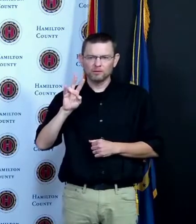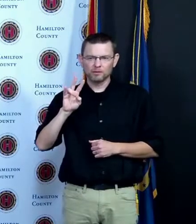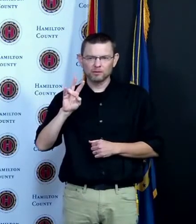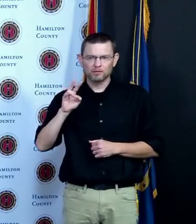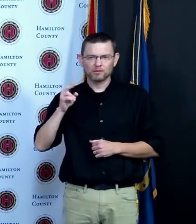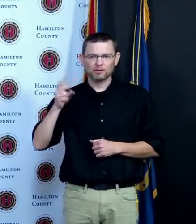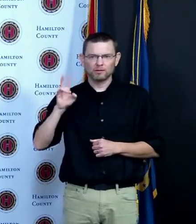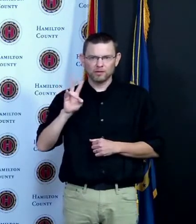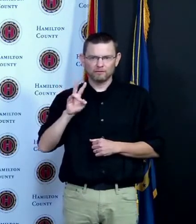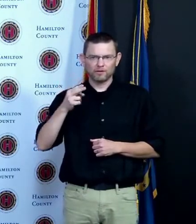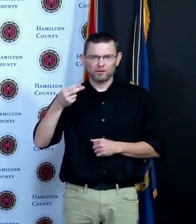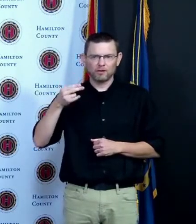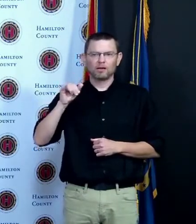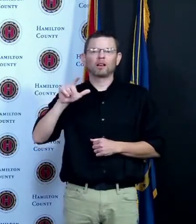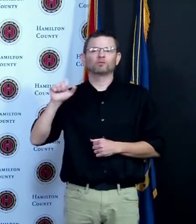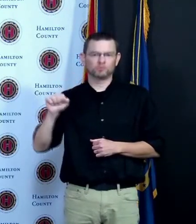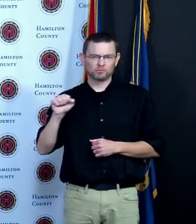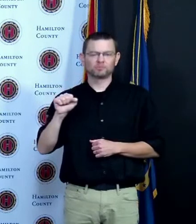the African-American chamber up on Gilbert